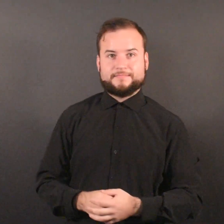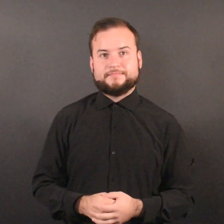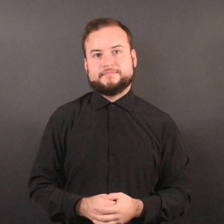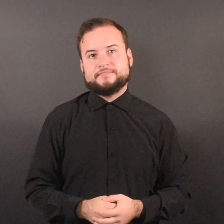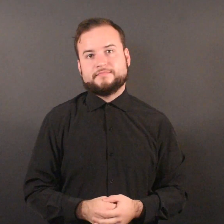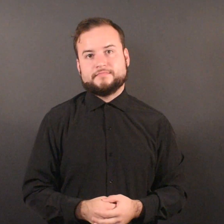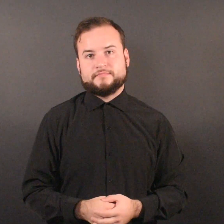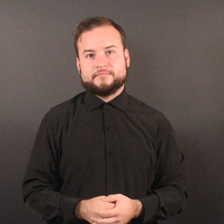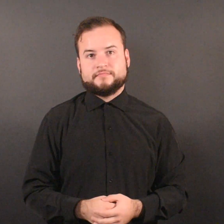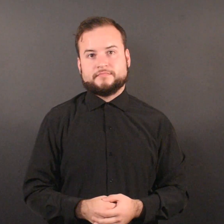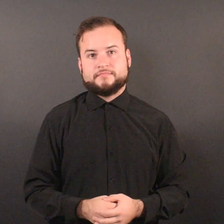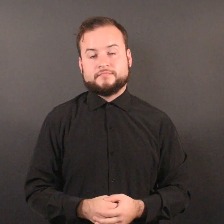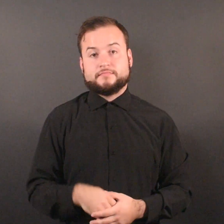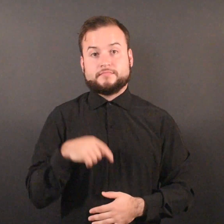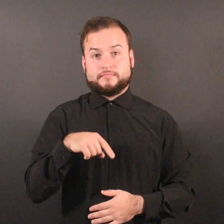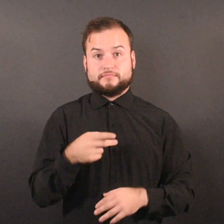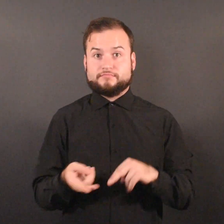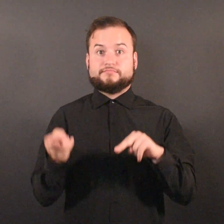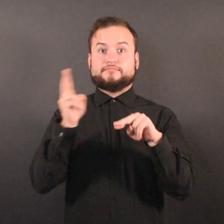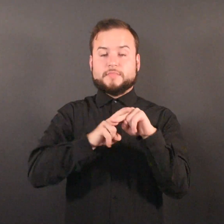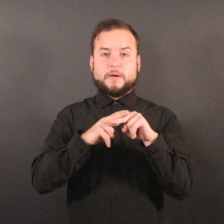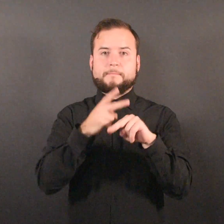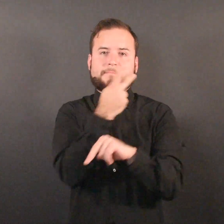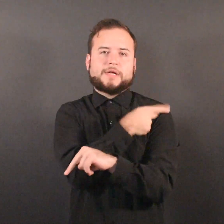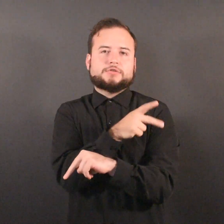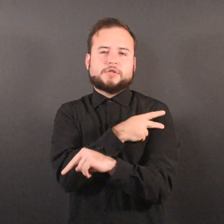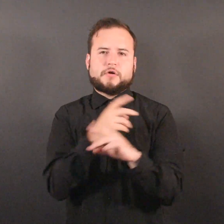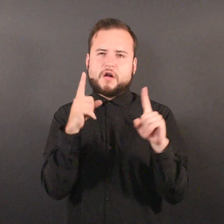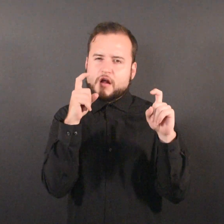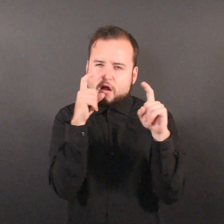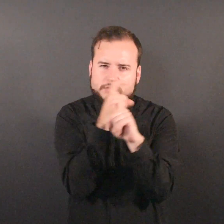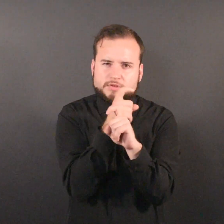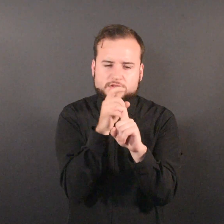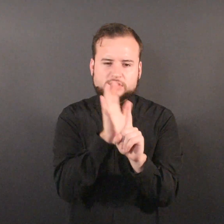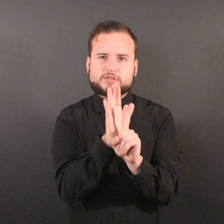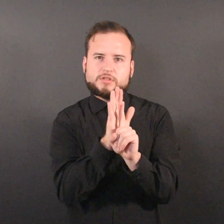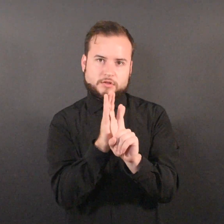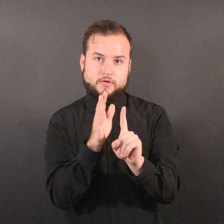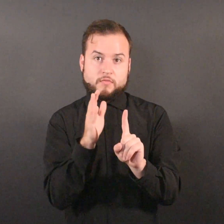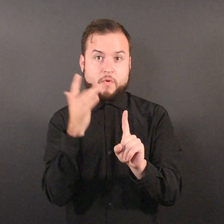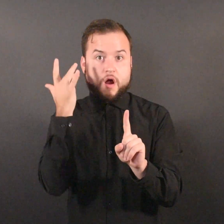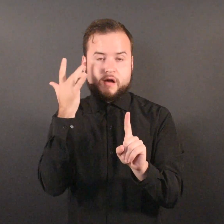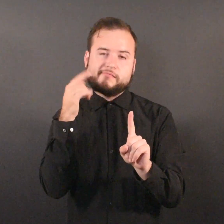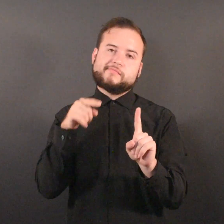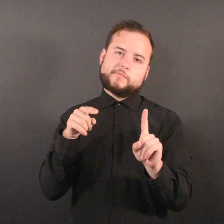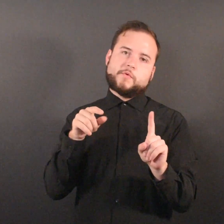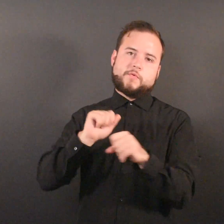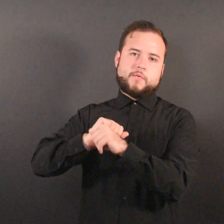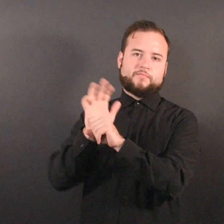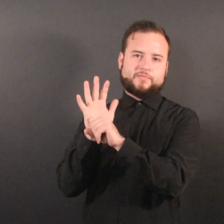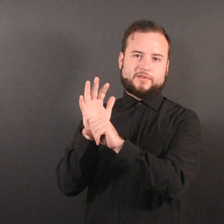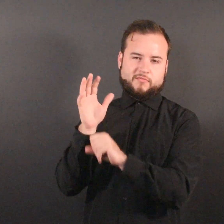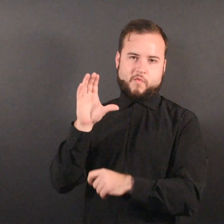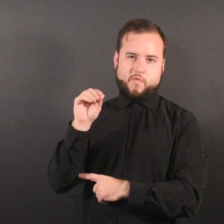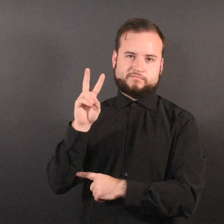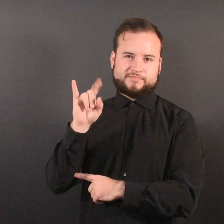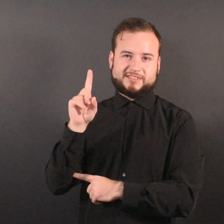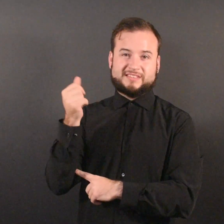Increased patient complexity due to COVID-19 led to longer hospital stays